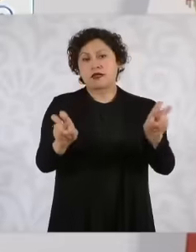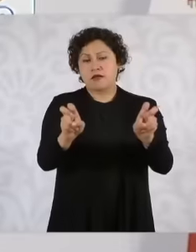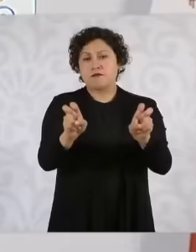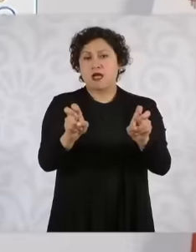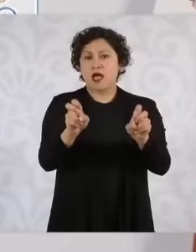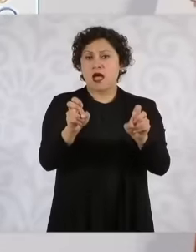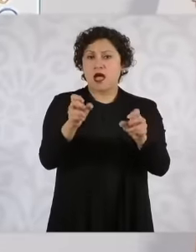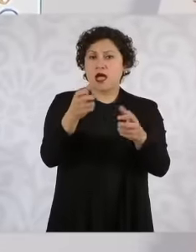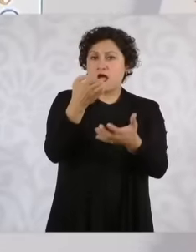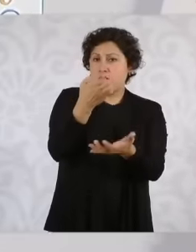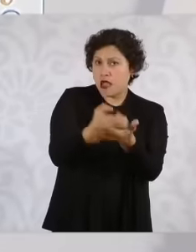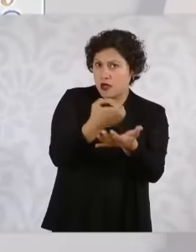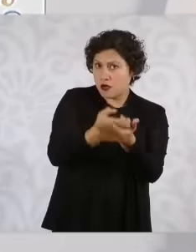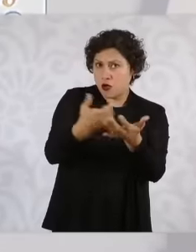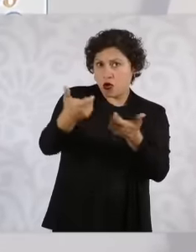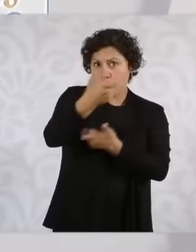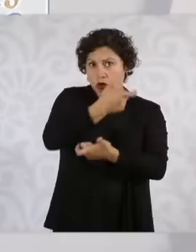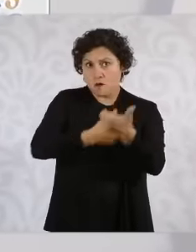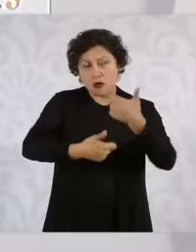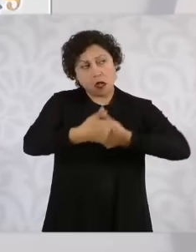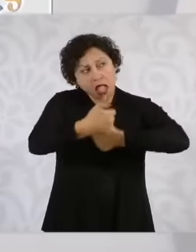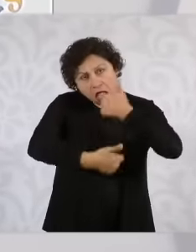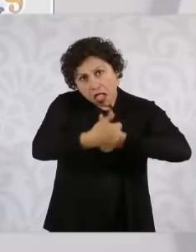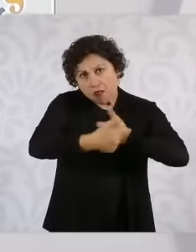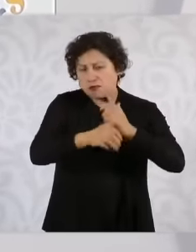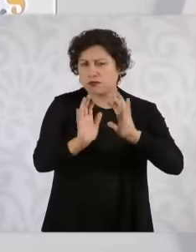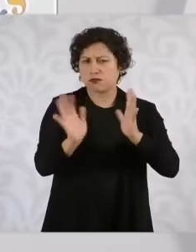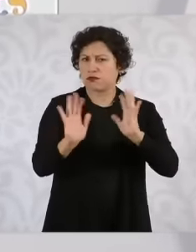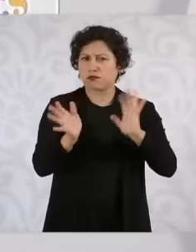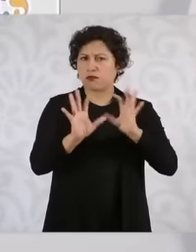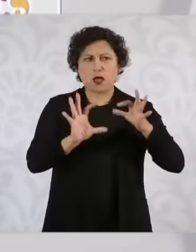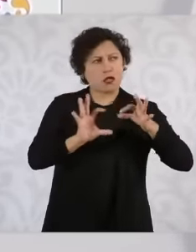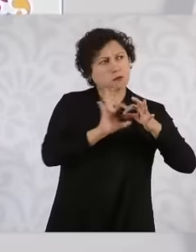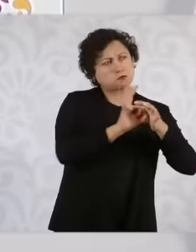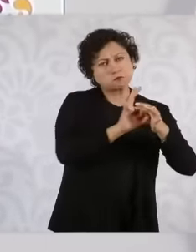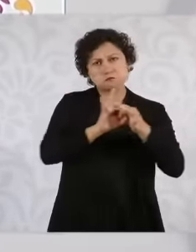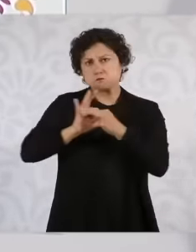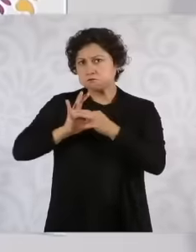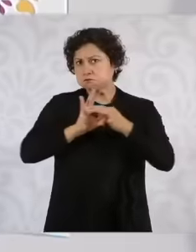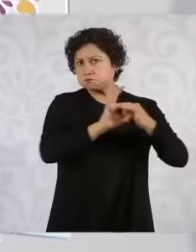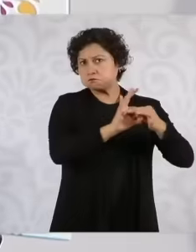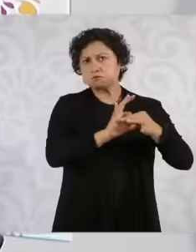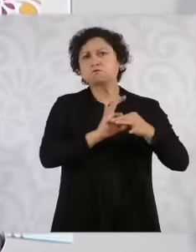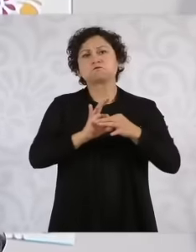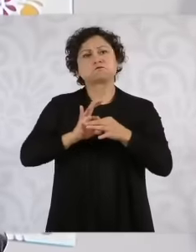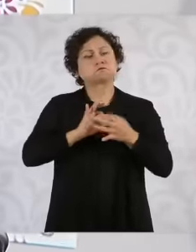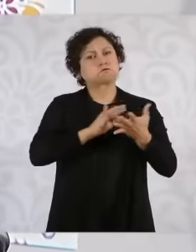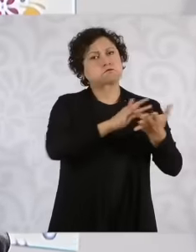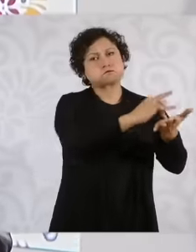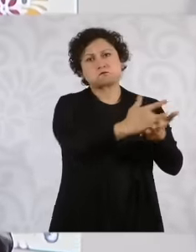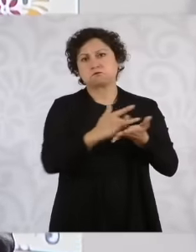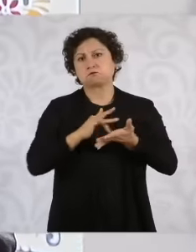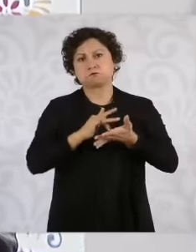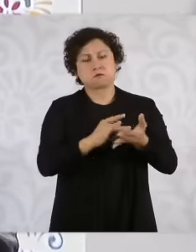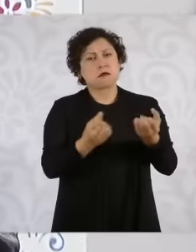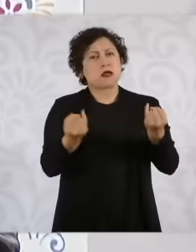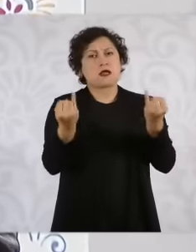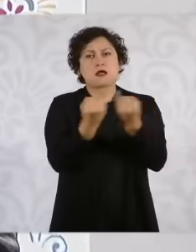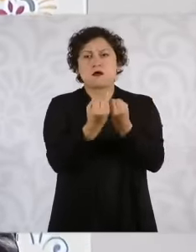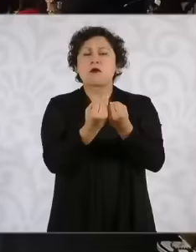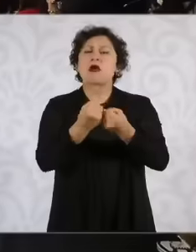complementarity in the relationship of the three countries in North America And finally, just